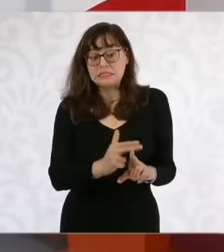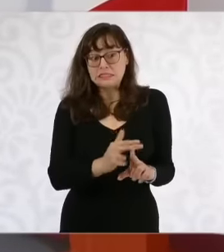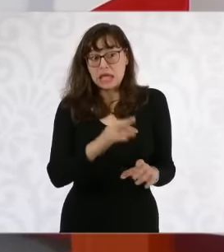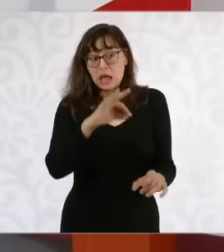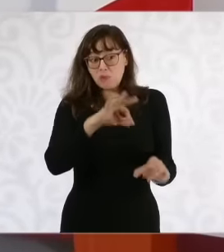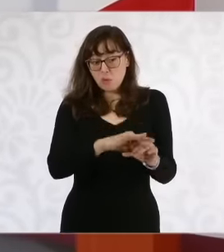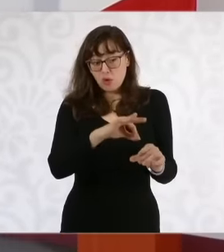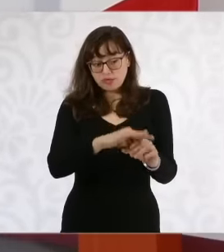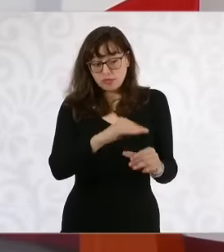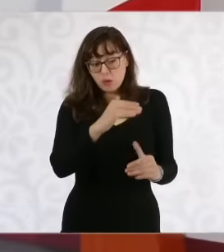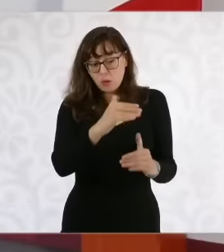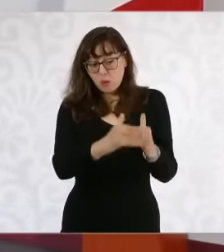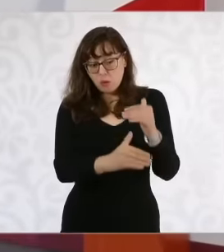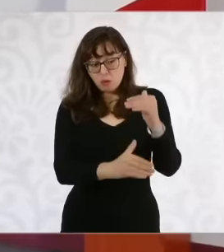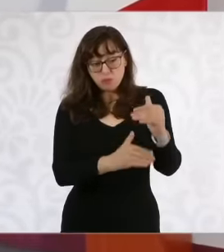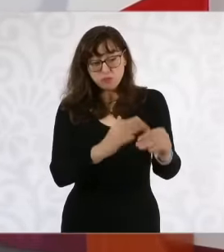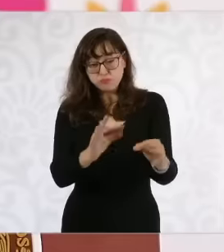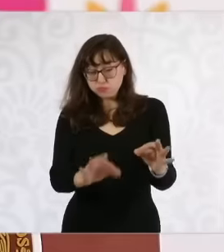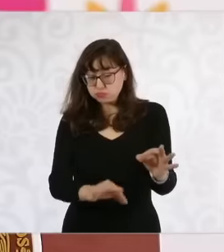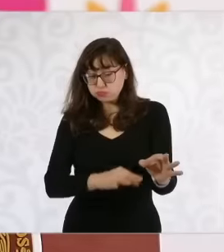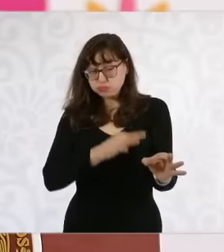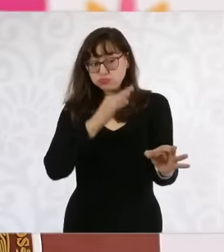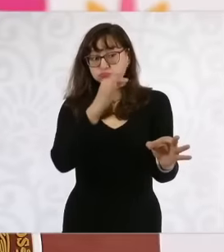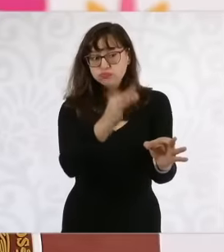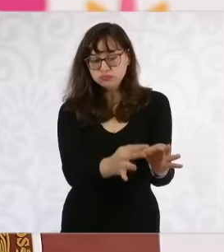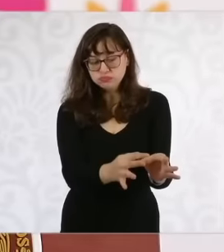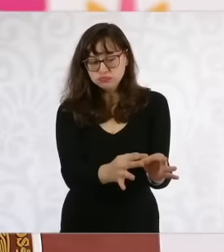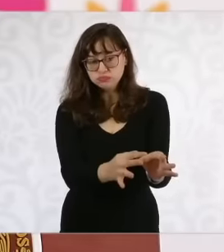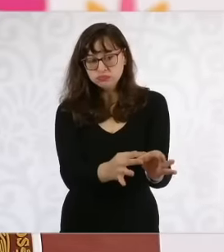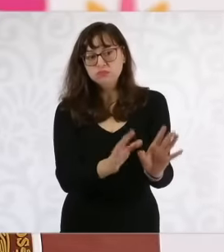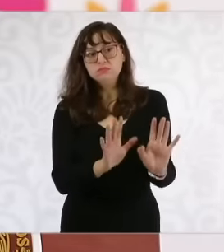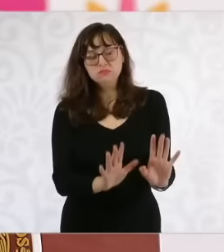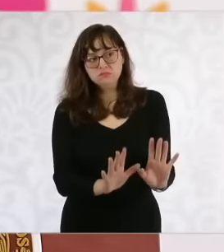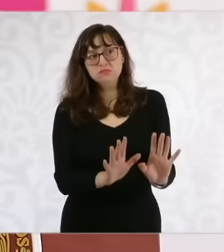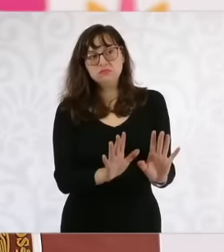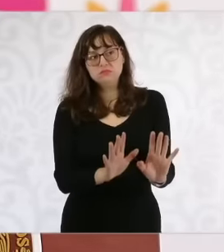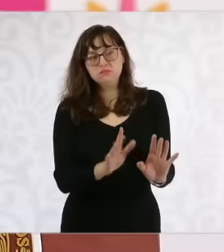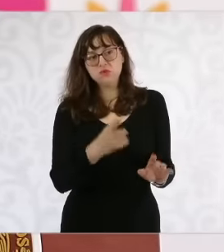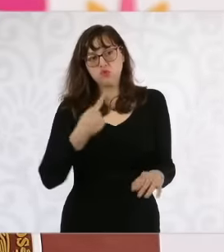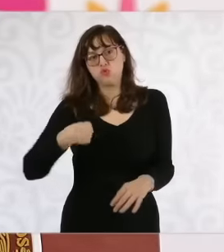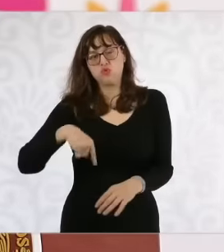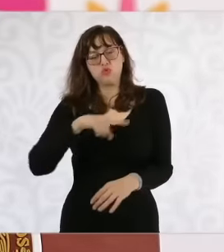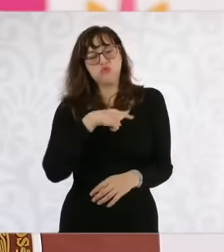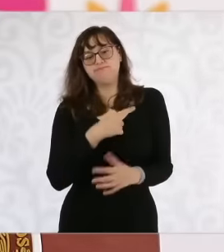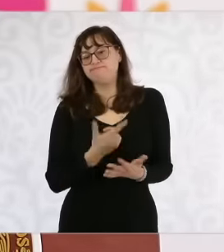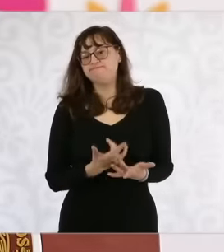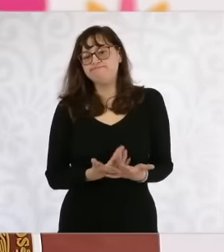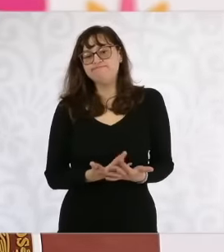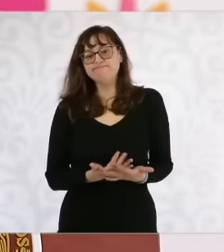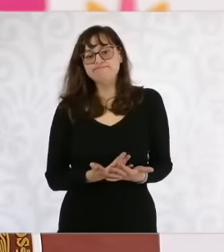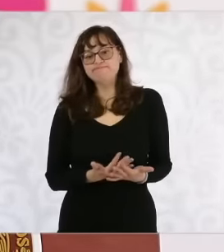we are not going to demonstrate, not decide, but rather demonstrate until